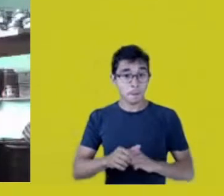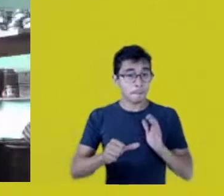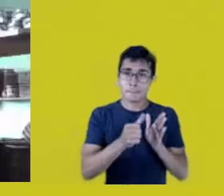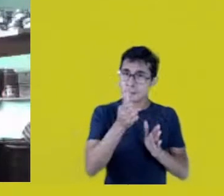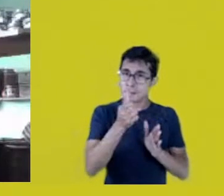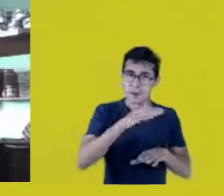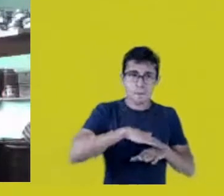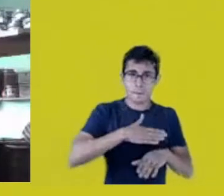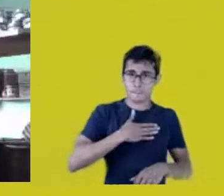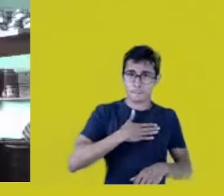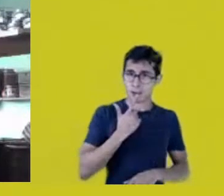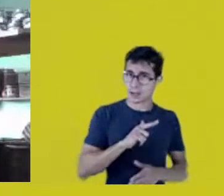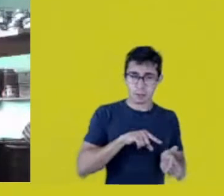and then are translated into Portuguese.